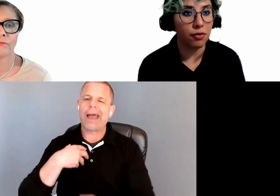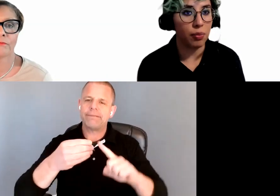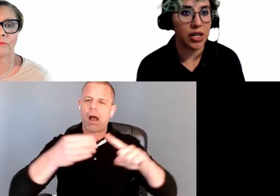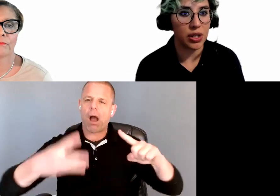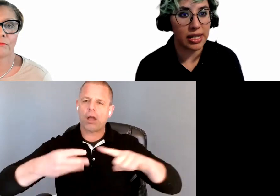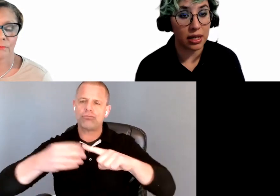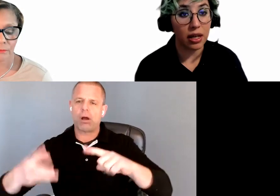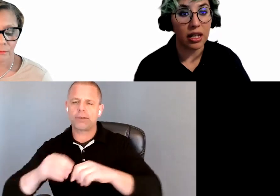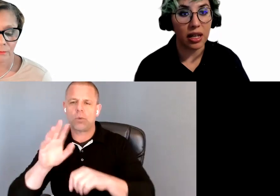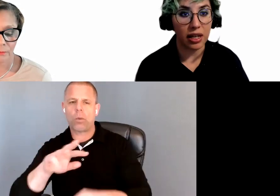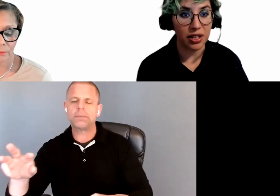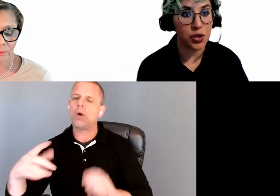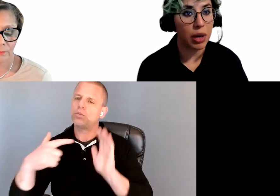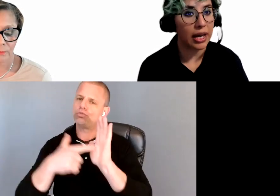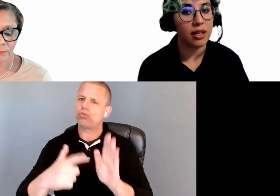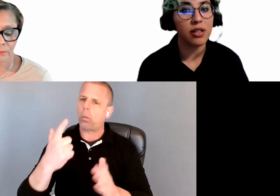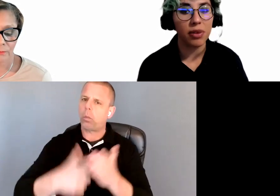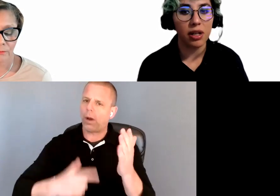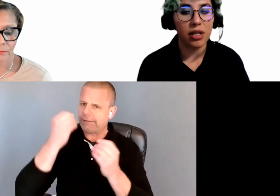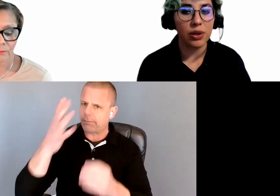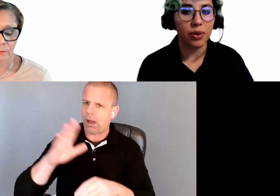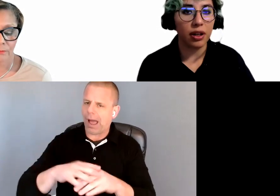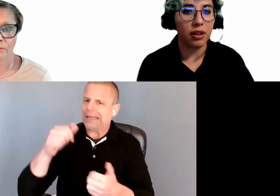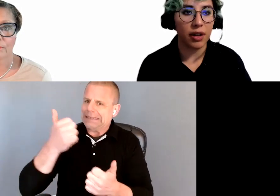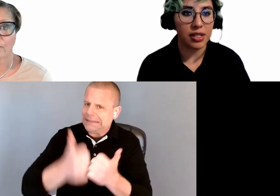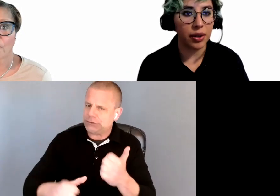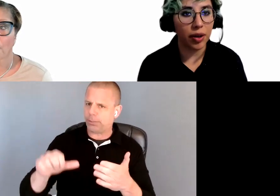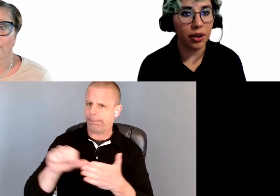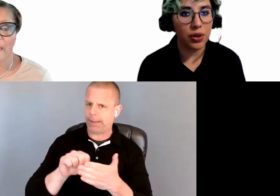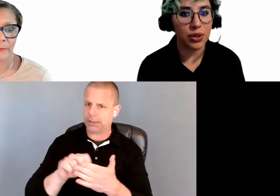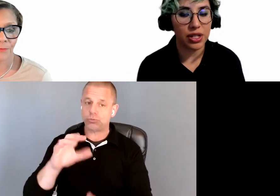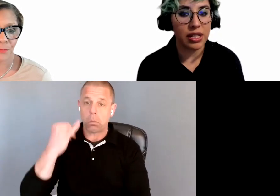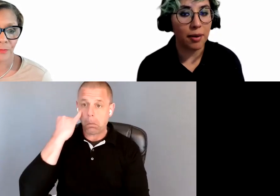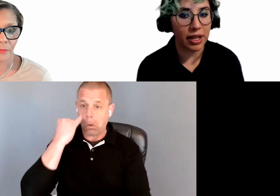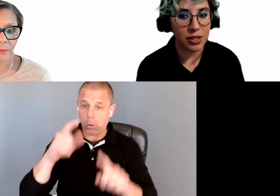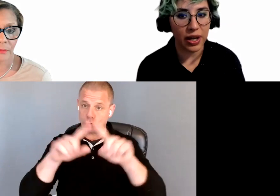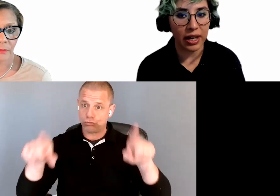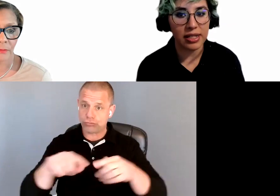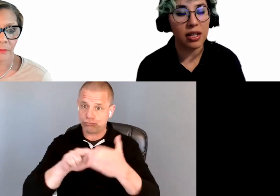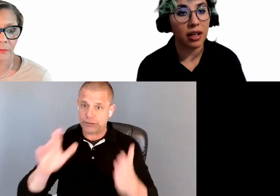information is in each page. So if a screen reader user just navigates through headings,